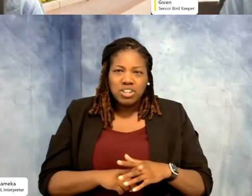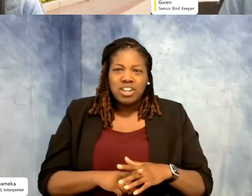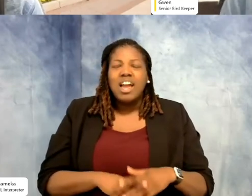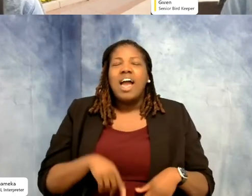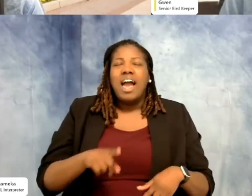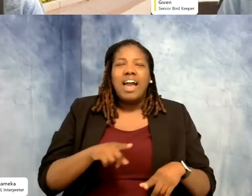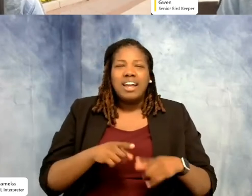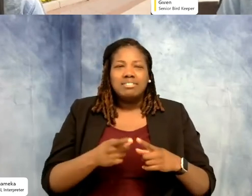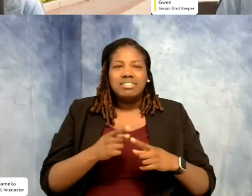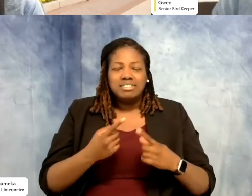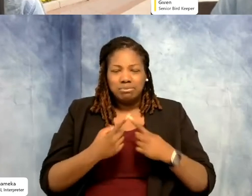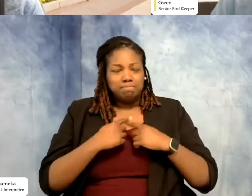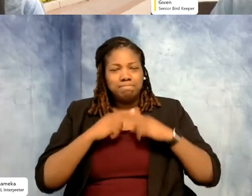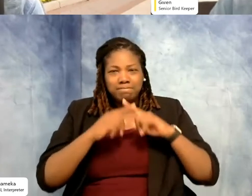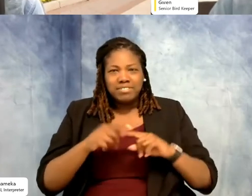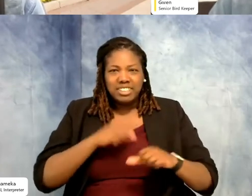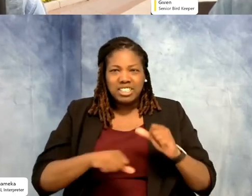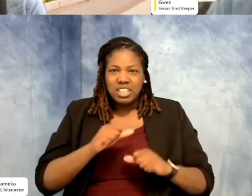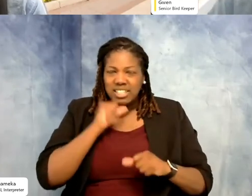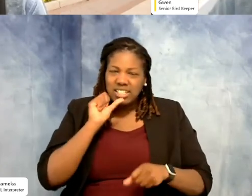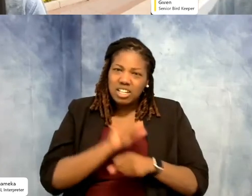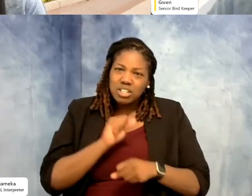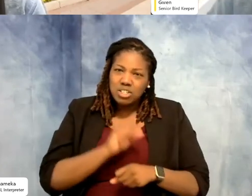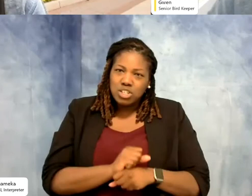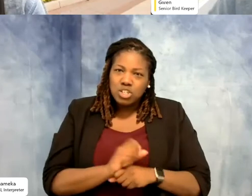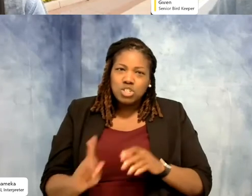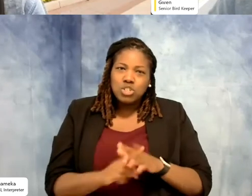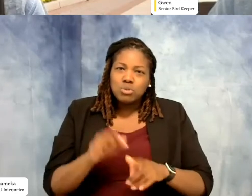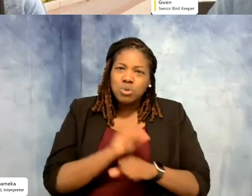It's a fun job, it's not a job at all. You just have to come to work and take care of animals, which